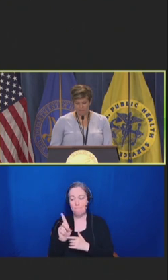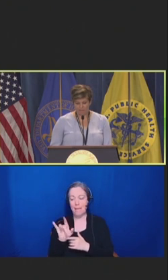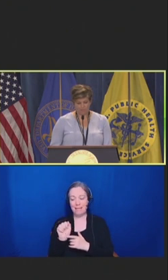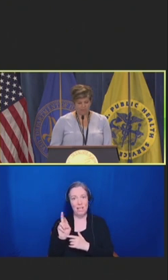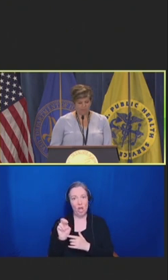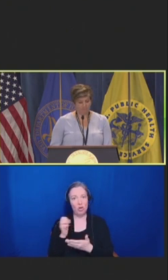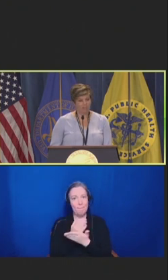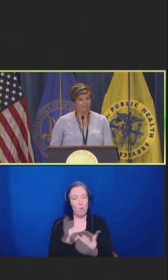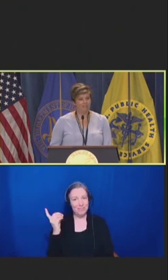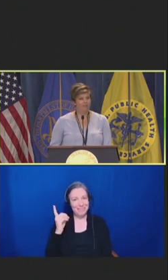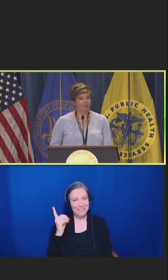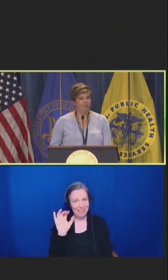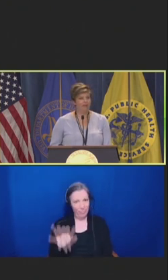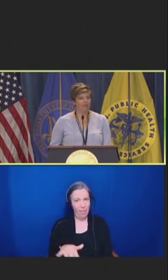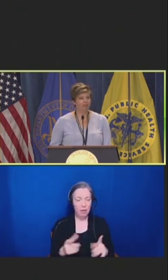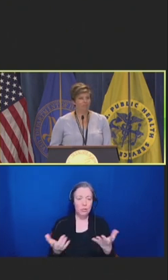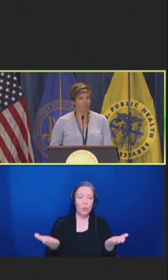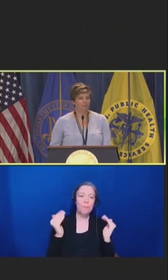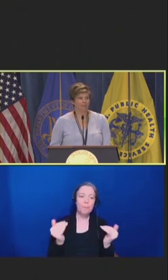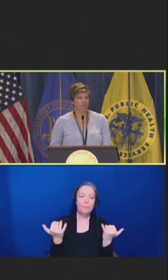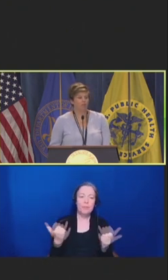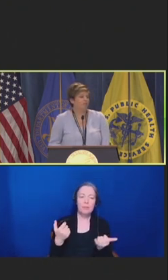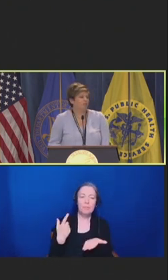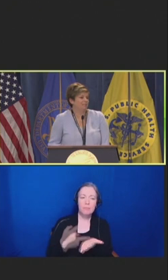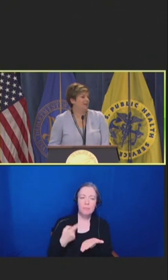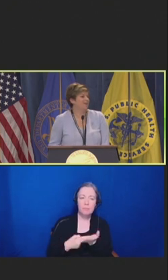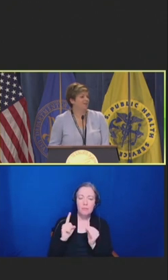And so, I want to talk a little bit about kind of what we're doing now.